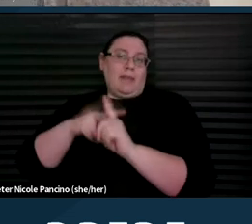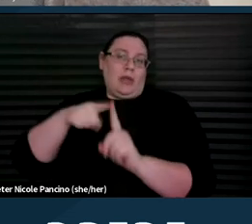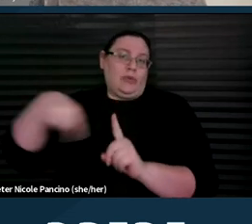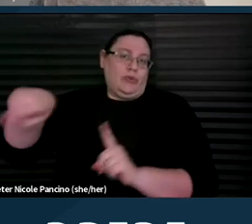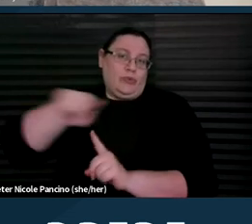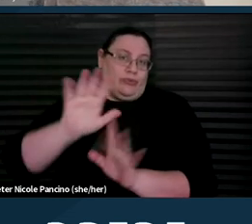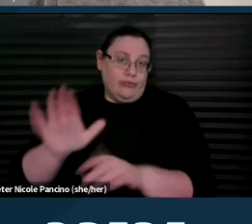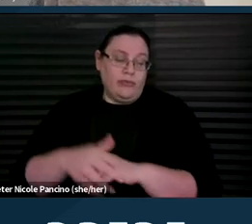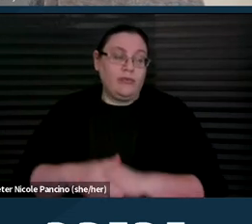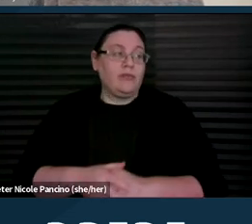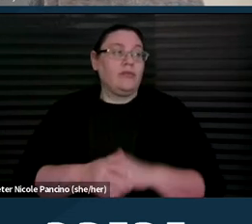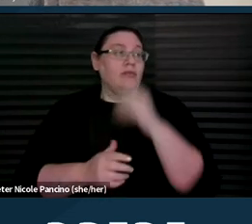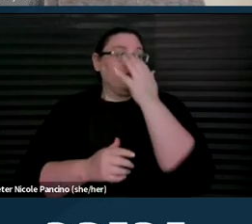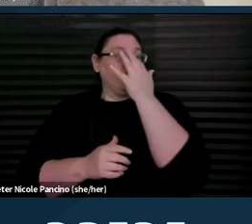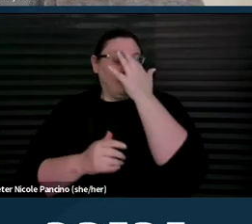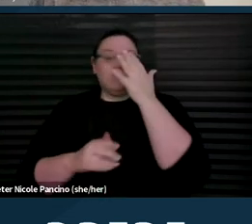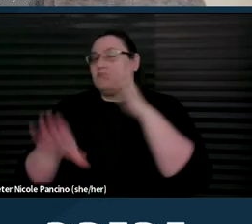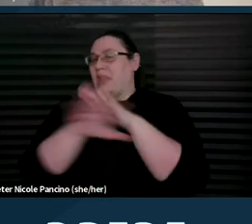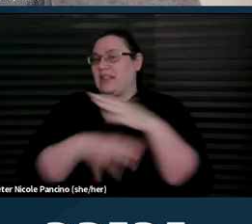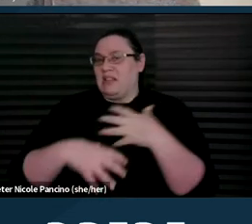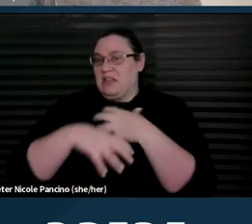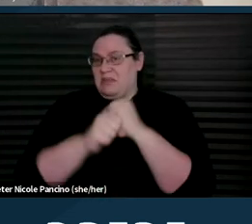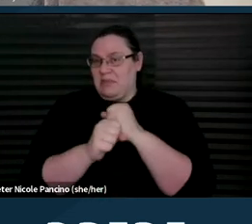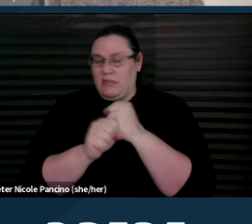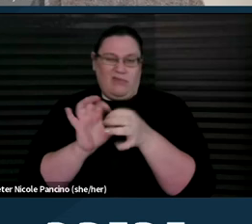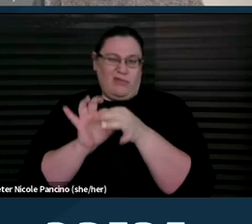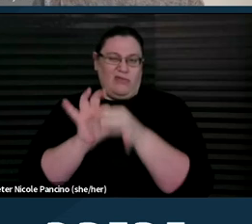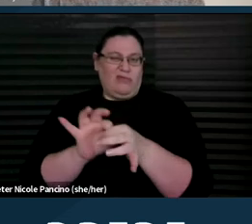And so essentially, the relevant regulation says